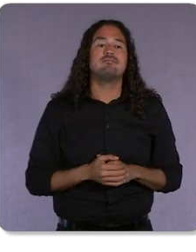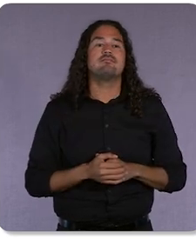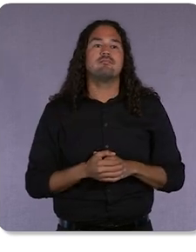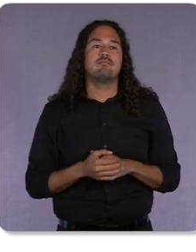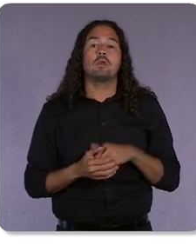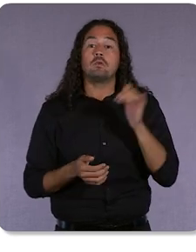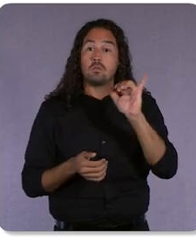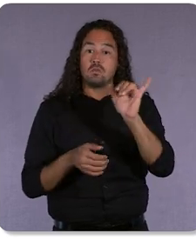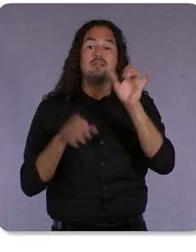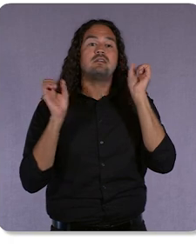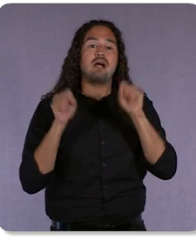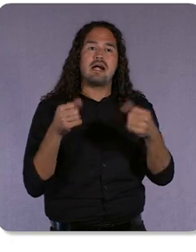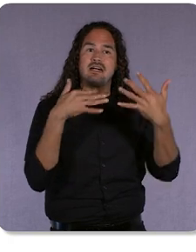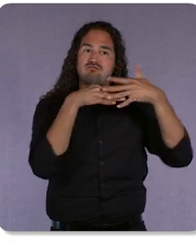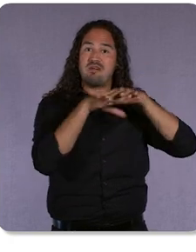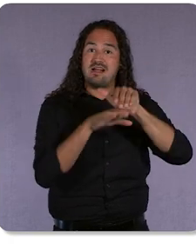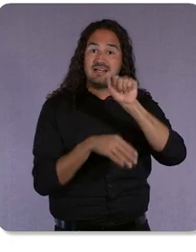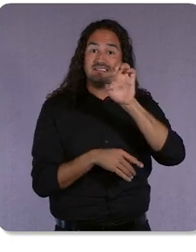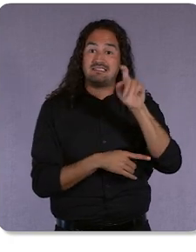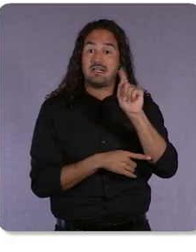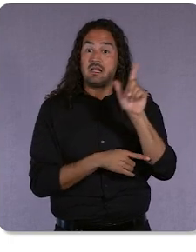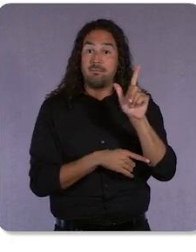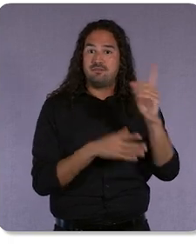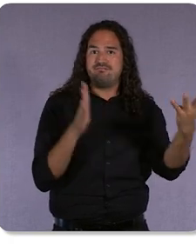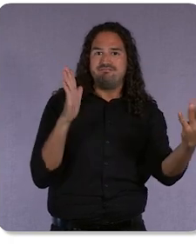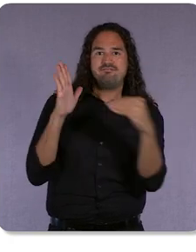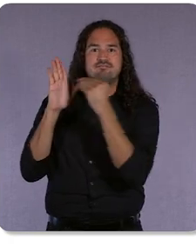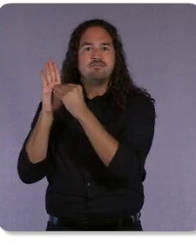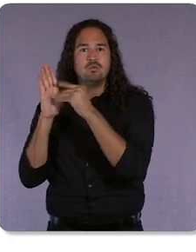Asset Library with Google Drive to make all of this easily accessible.